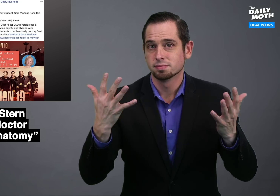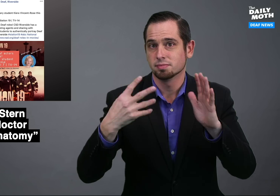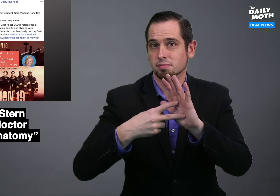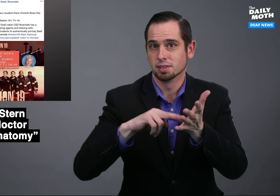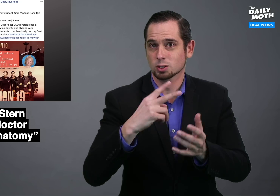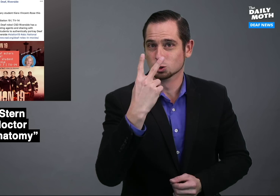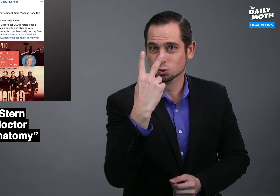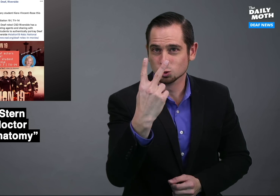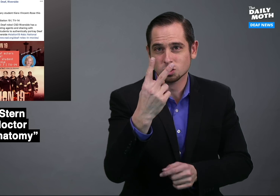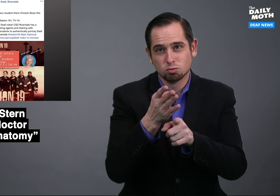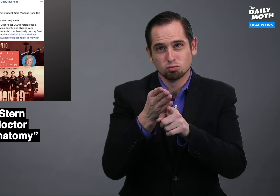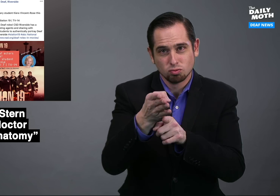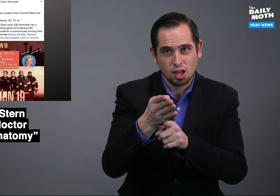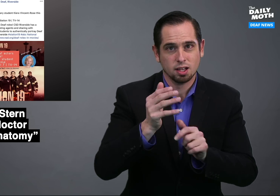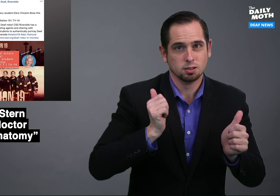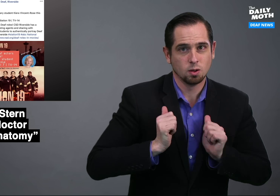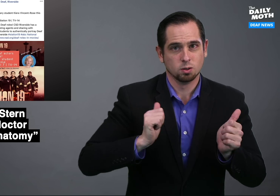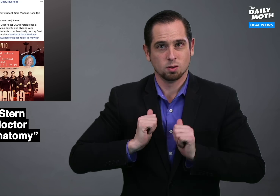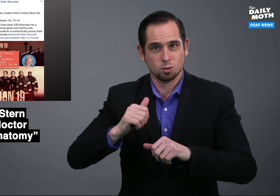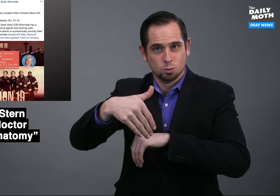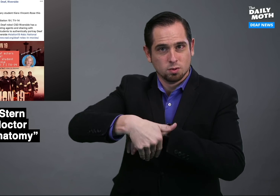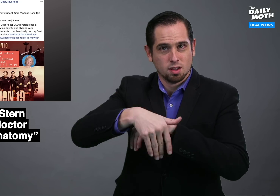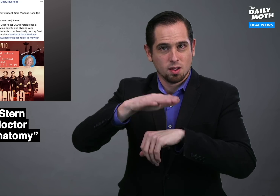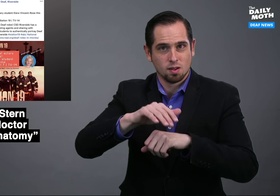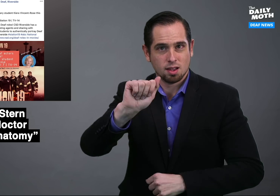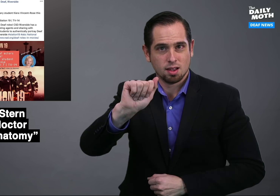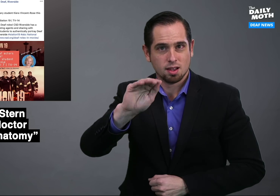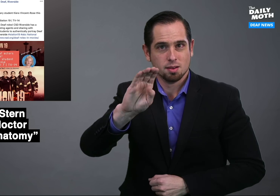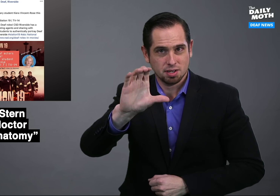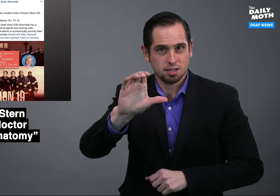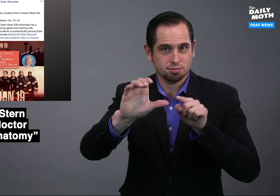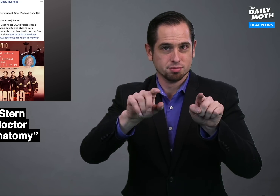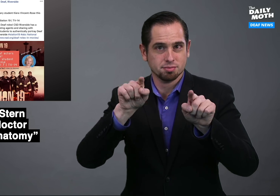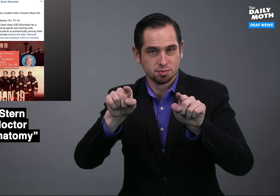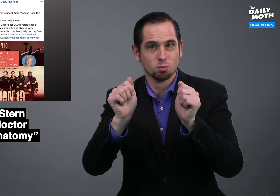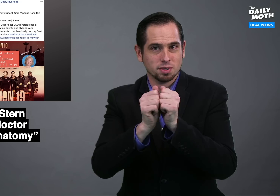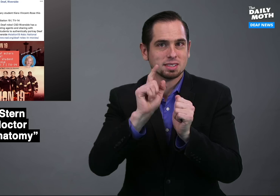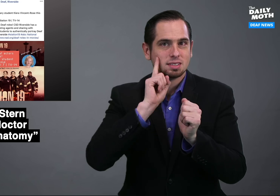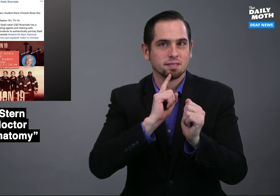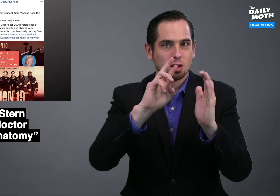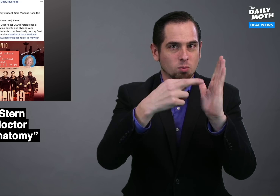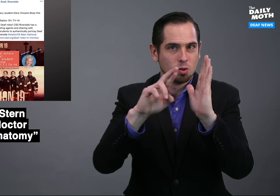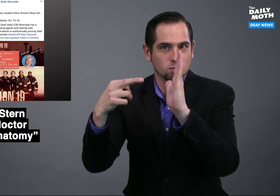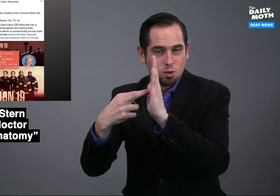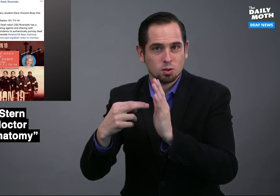So, that's two straight shows tonight on ABC with deaf roles.